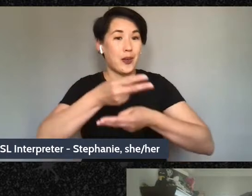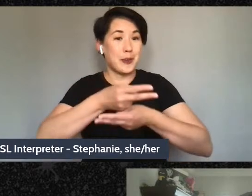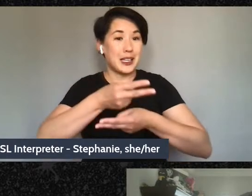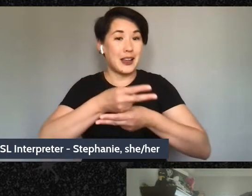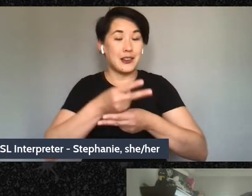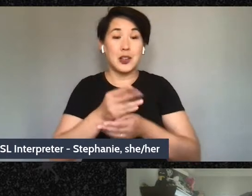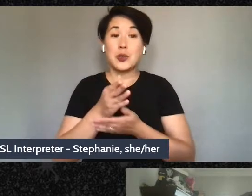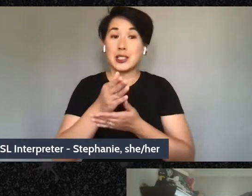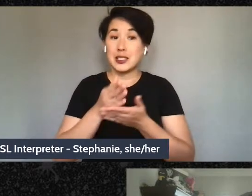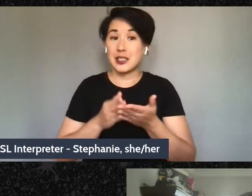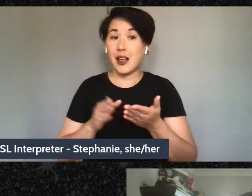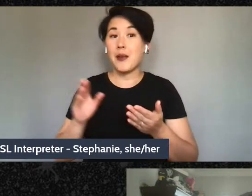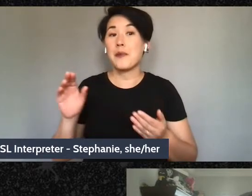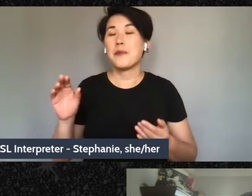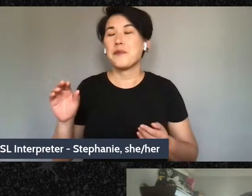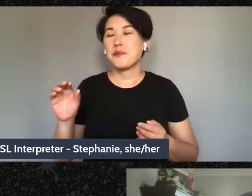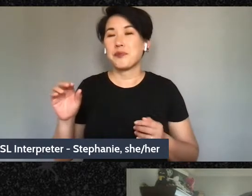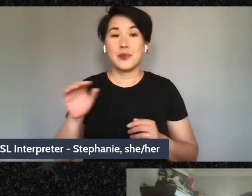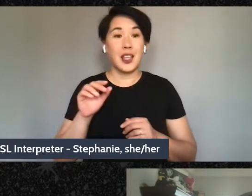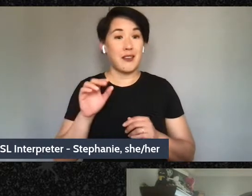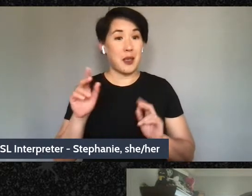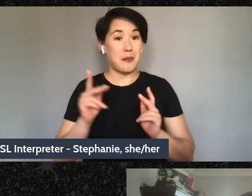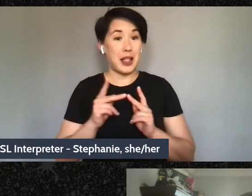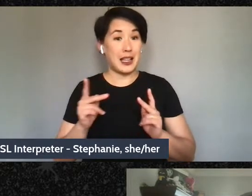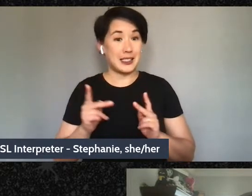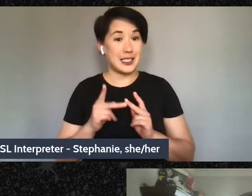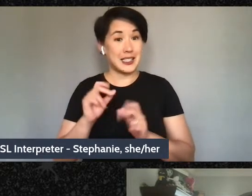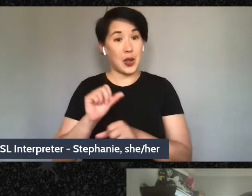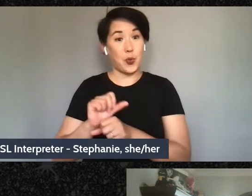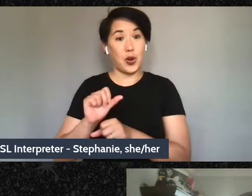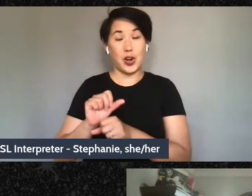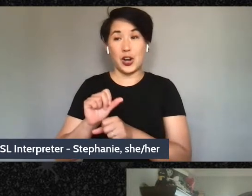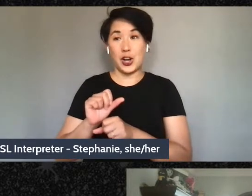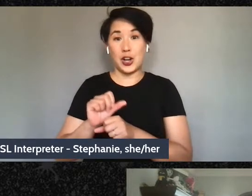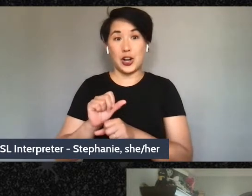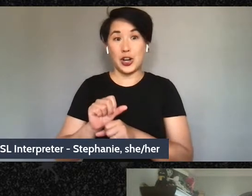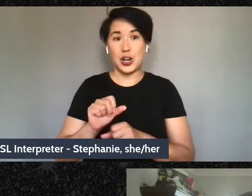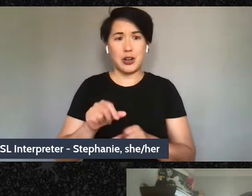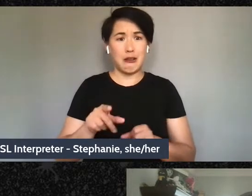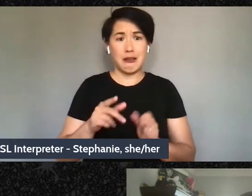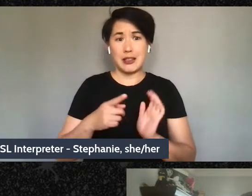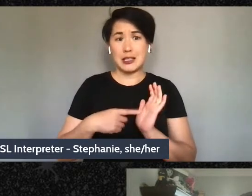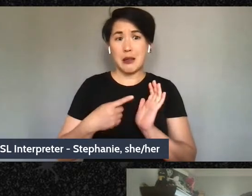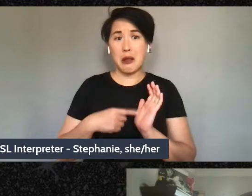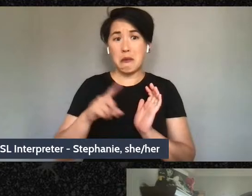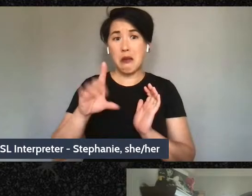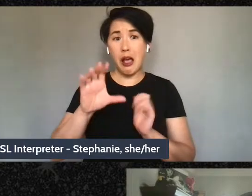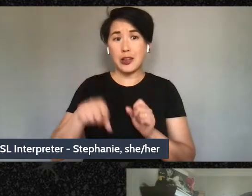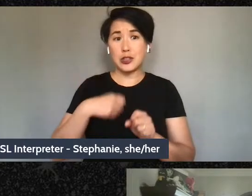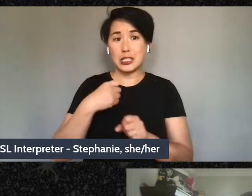do work on like it could take them like 100 years to get all the uranium out, you know.